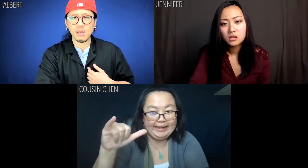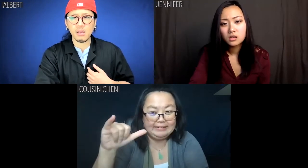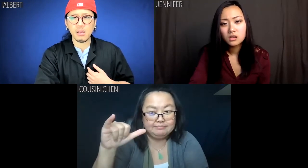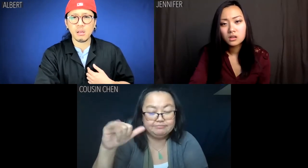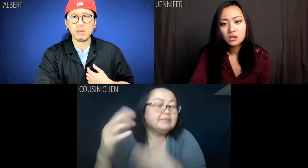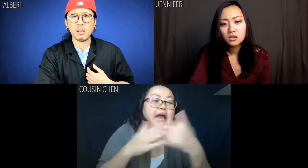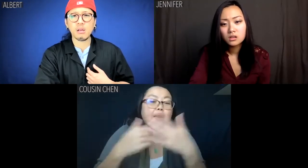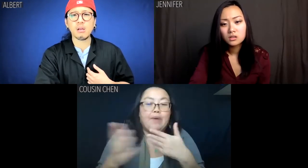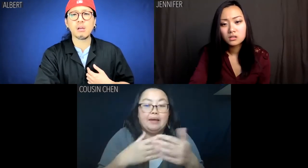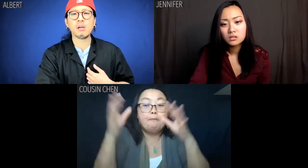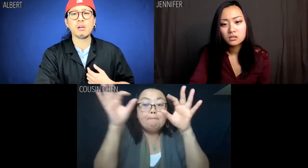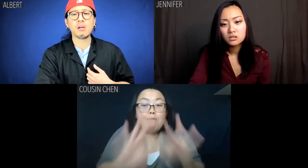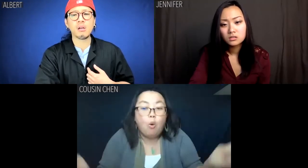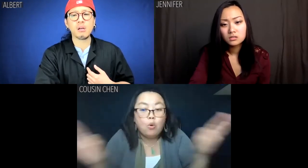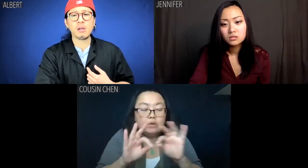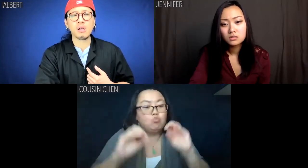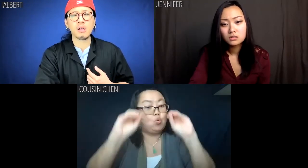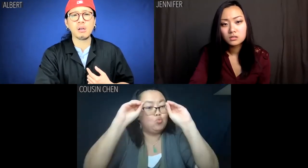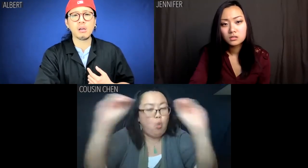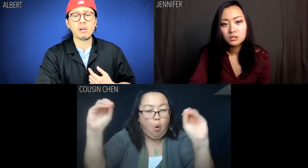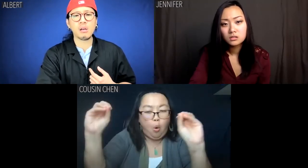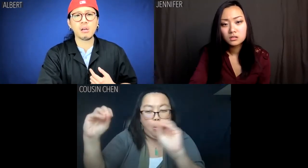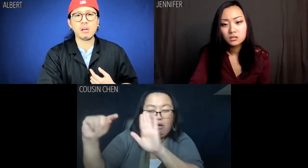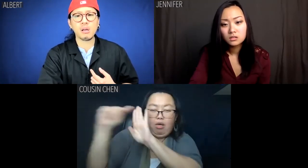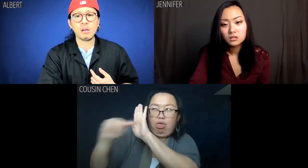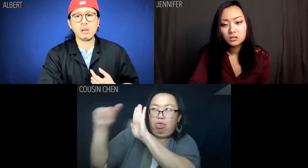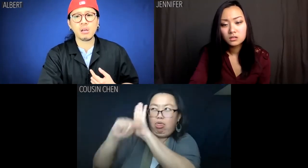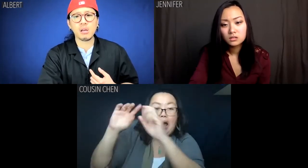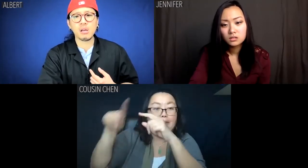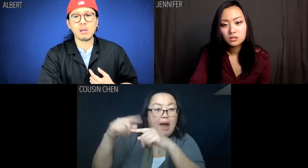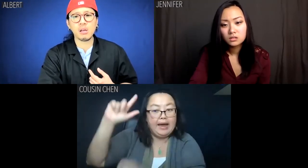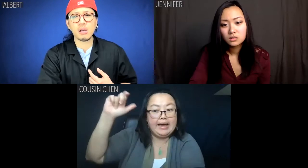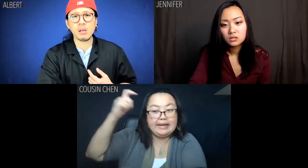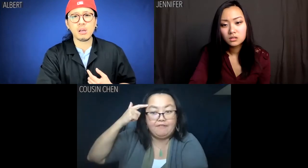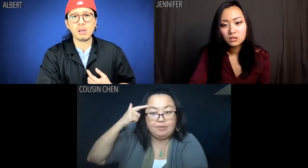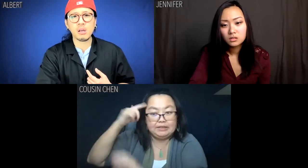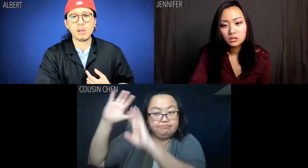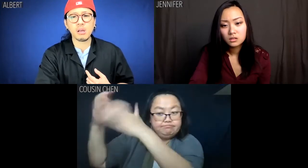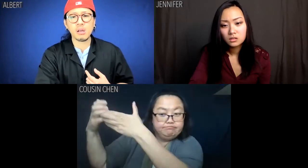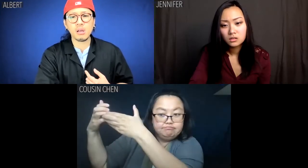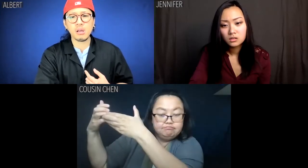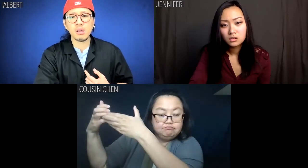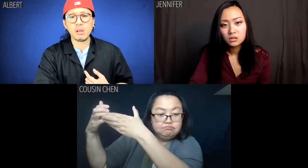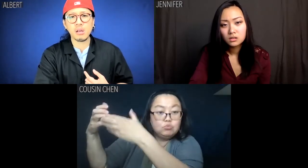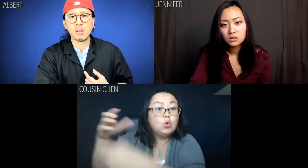So don't speak ill of the party.